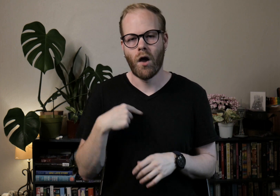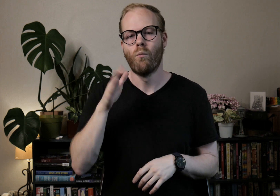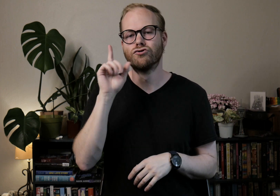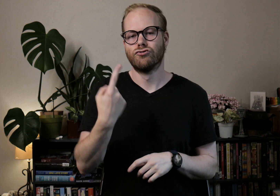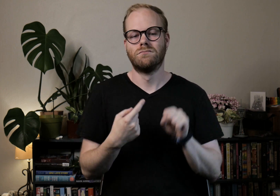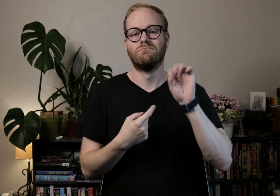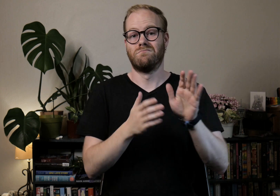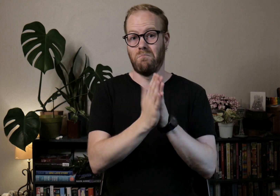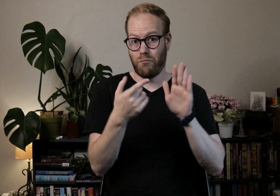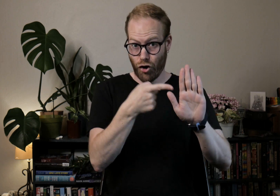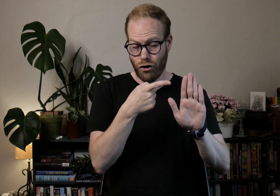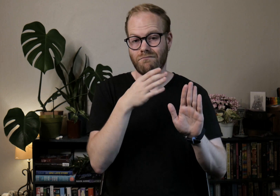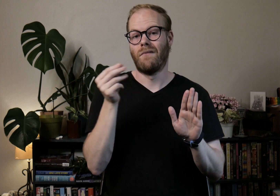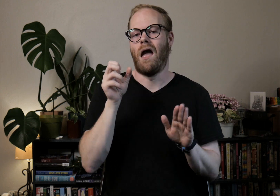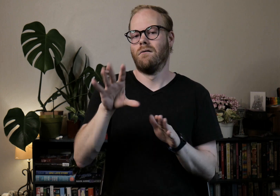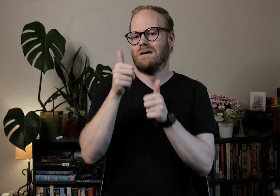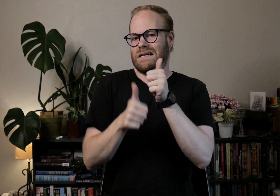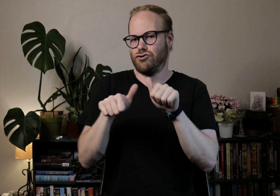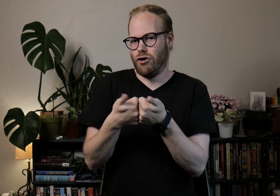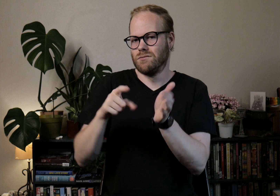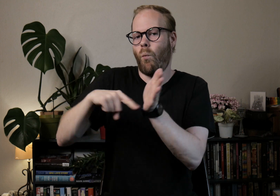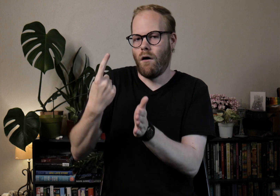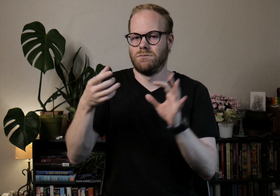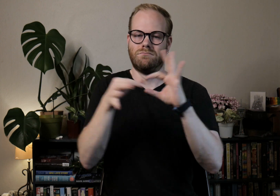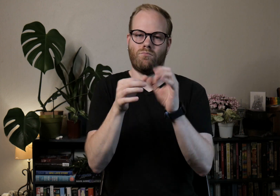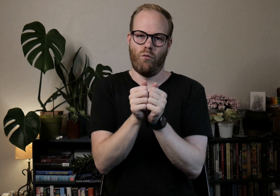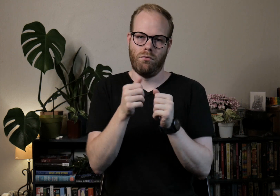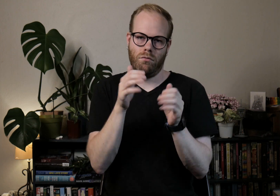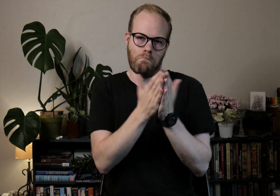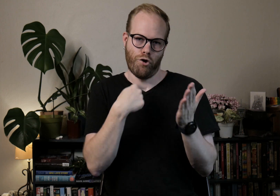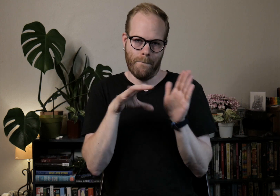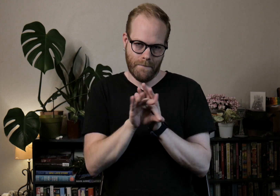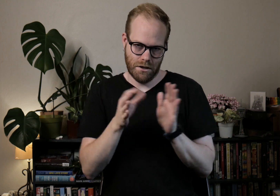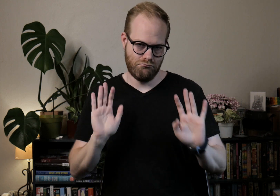I will just tell you the book, and each challenge once with the book I picked.